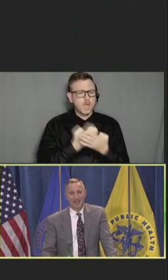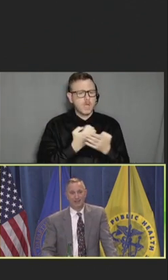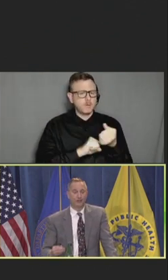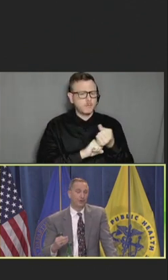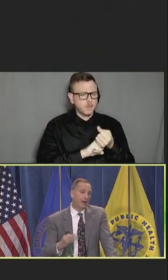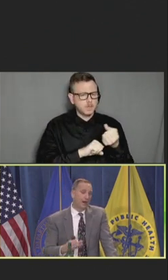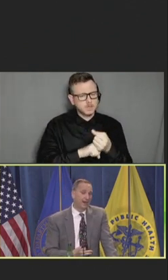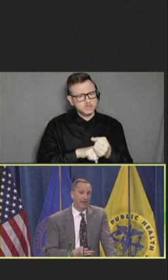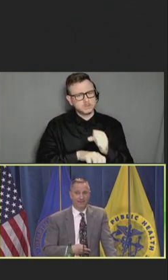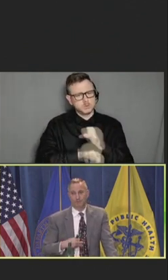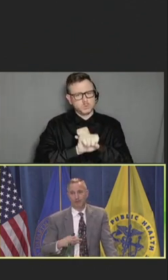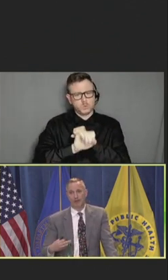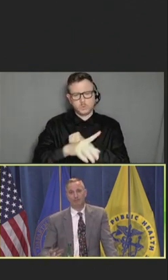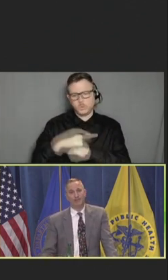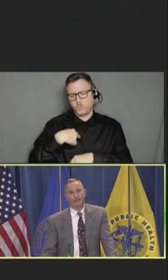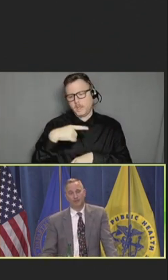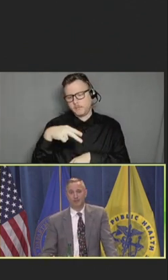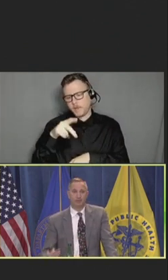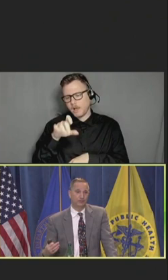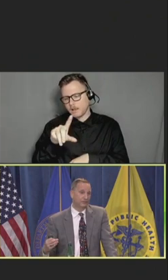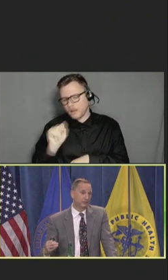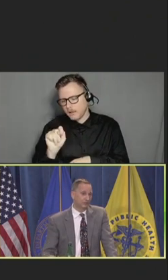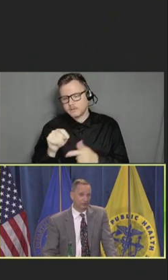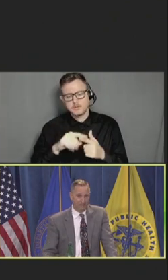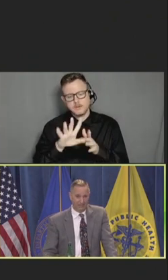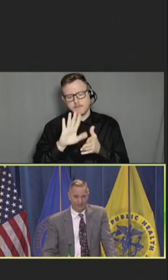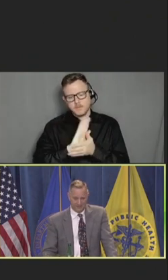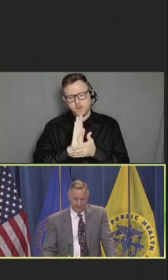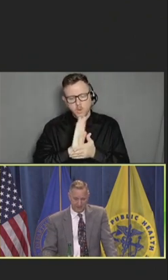And so, we podcast and we create videos and we use social media.